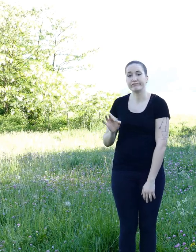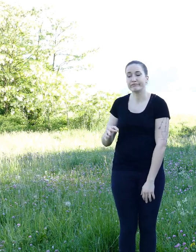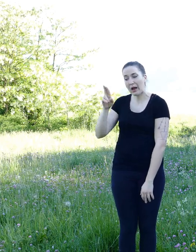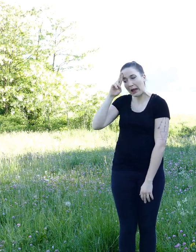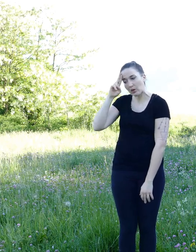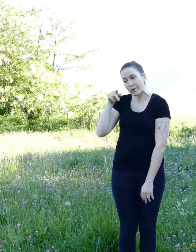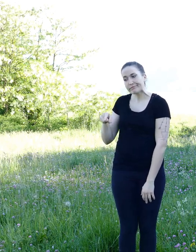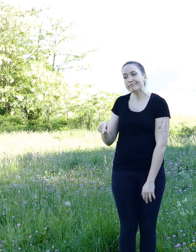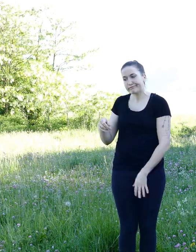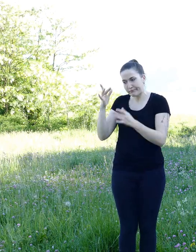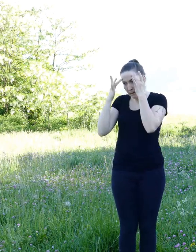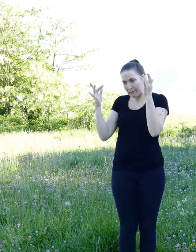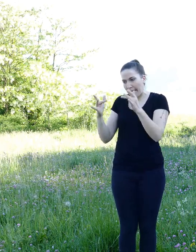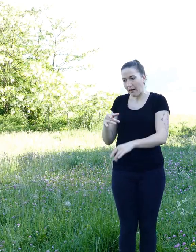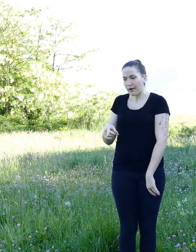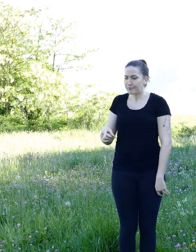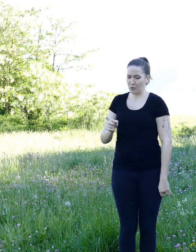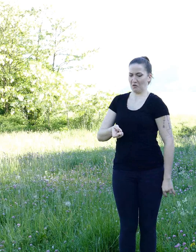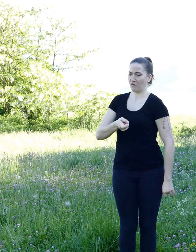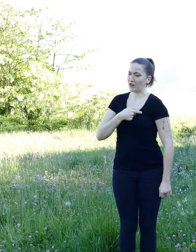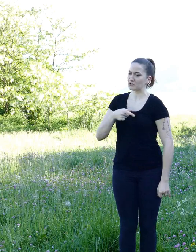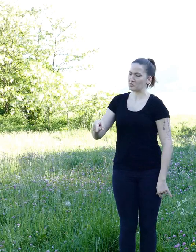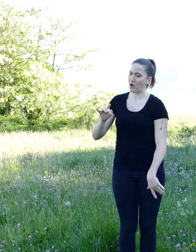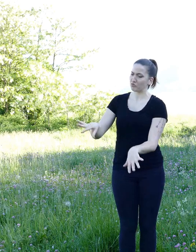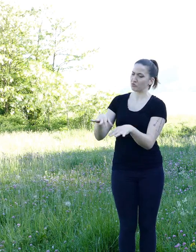that his friend Diabou had found first.